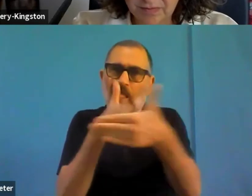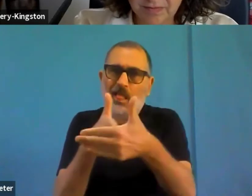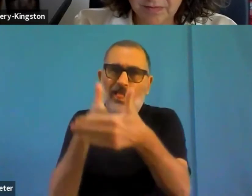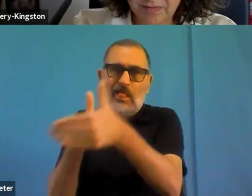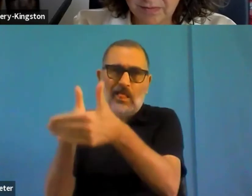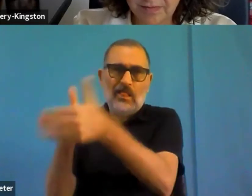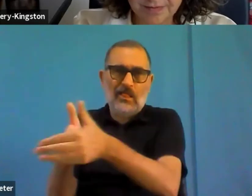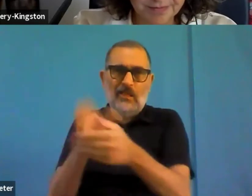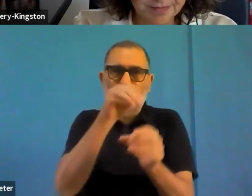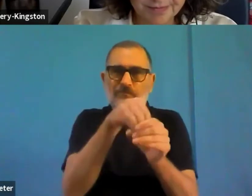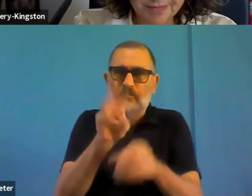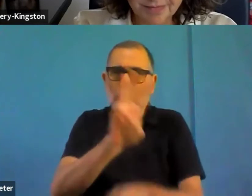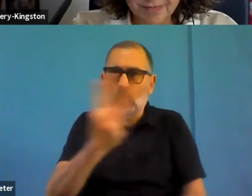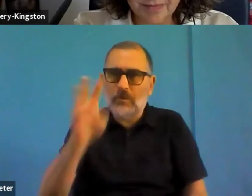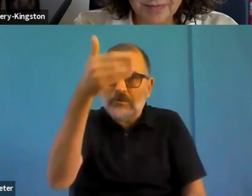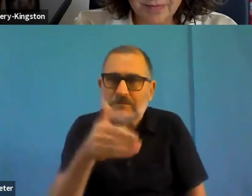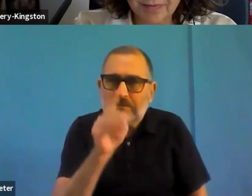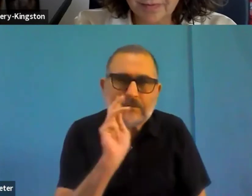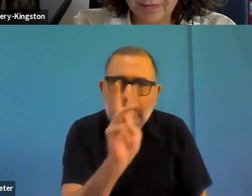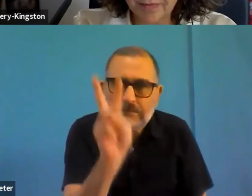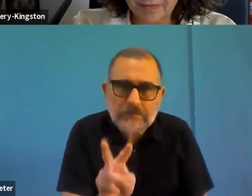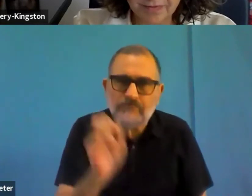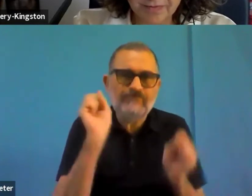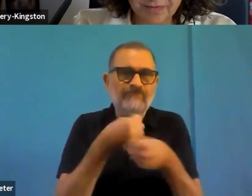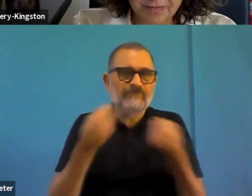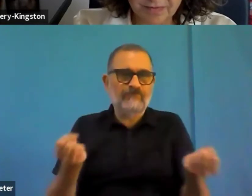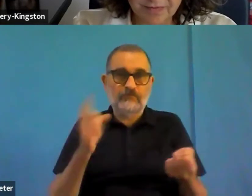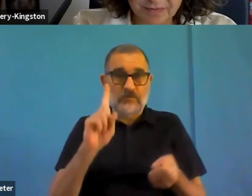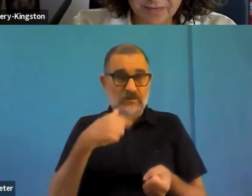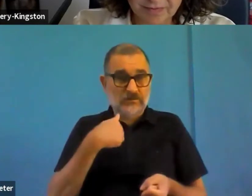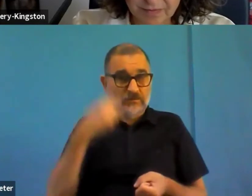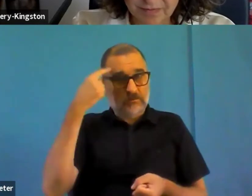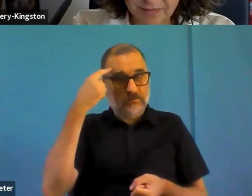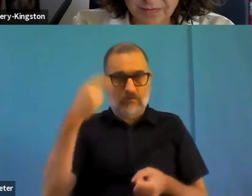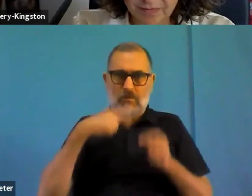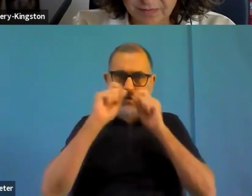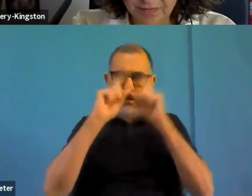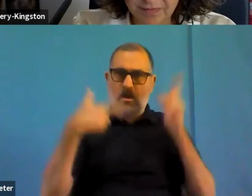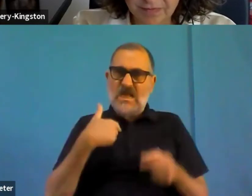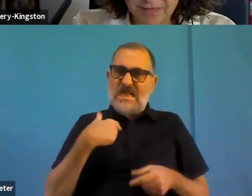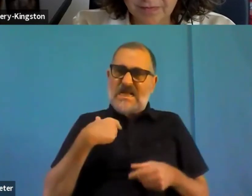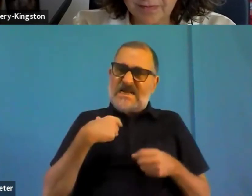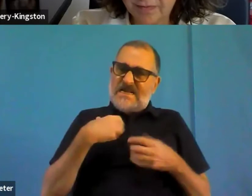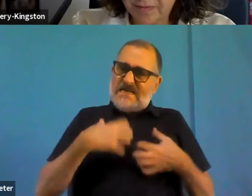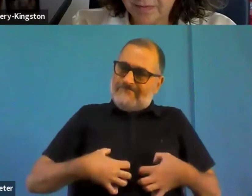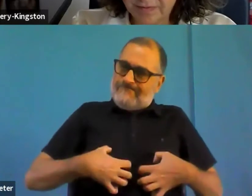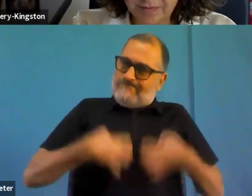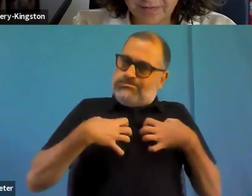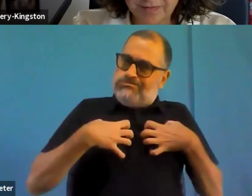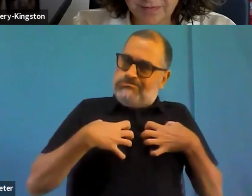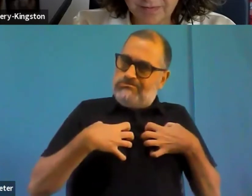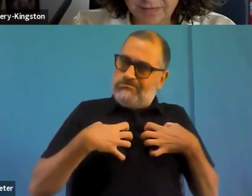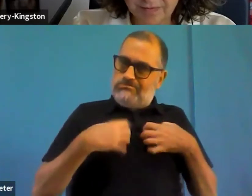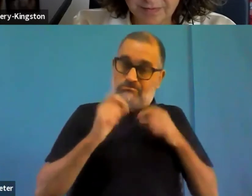mean, is that possible that in 2021, we are still on the in their posts in that point.